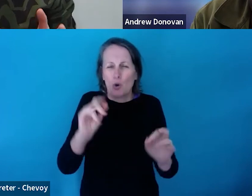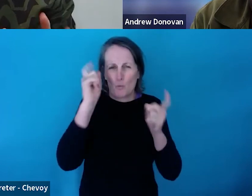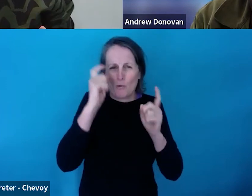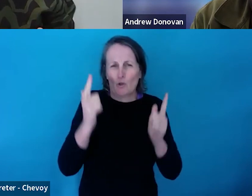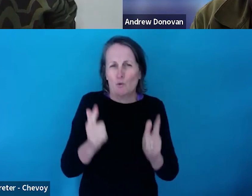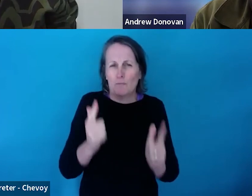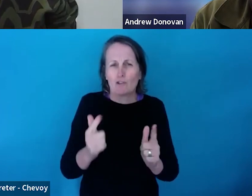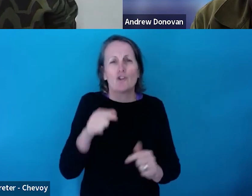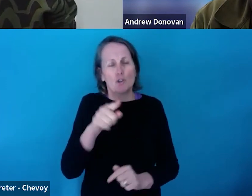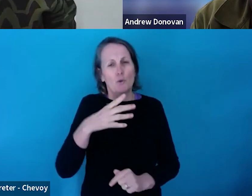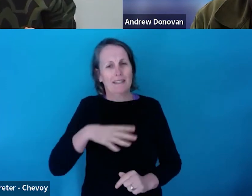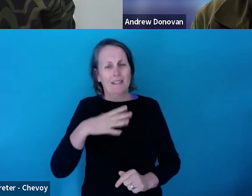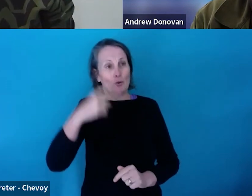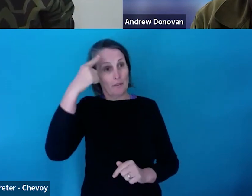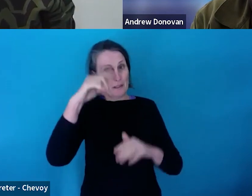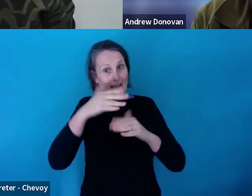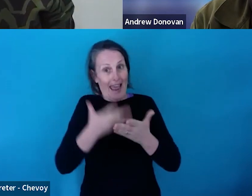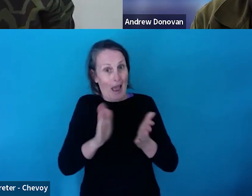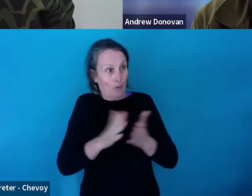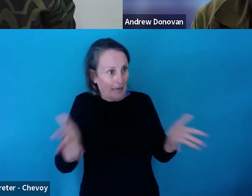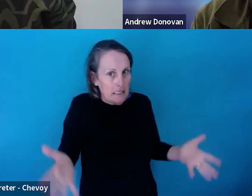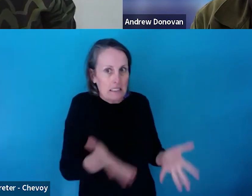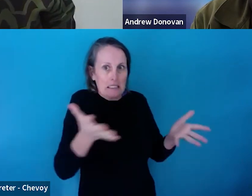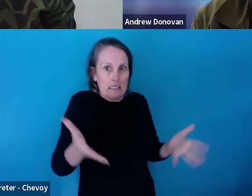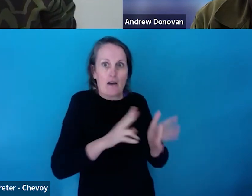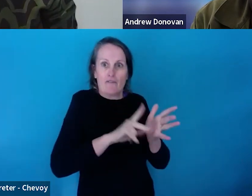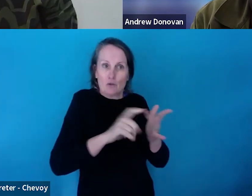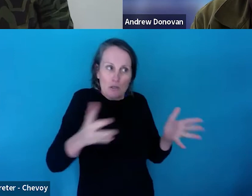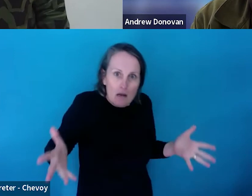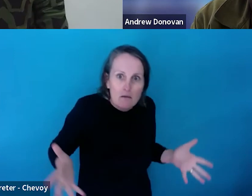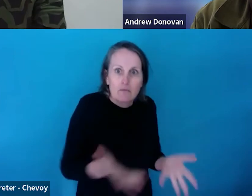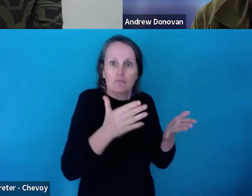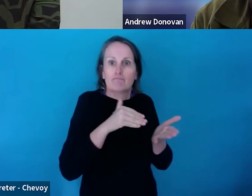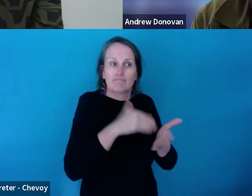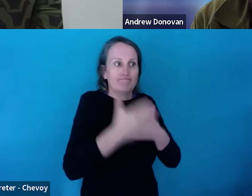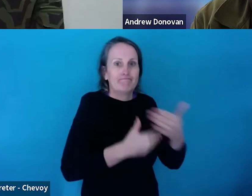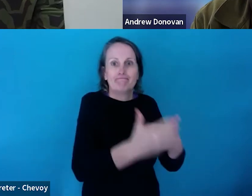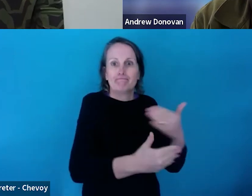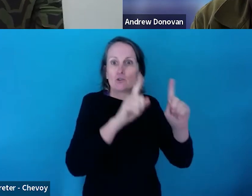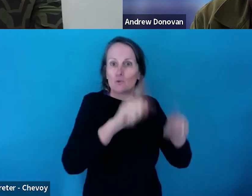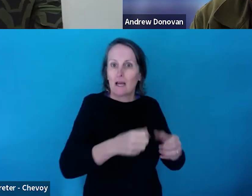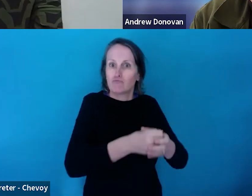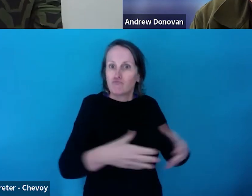and reactivating this part of the sector in Victoria going forward. Thanks, Annette. I